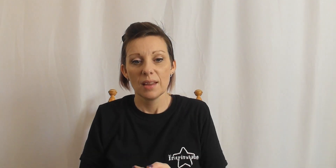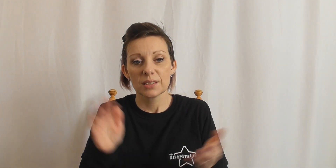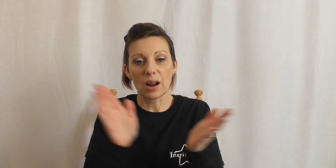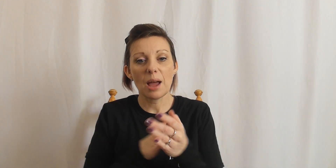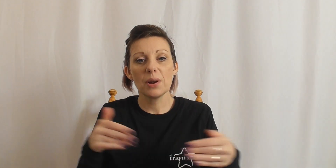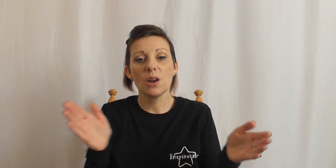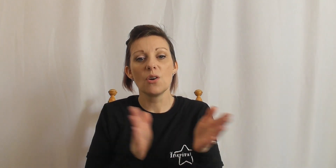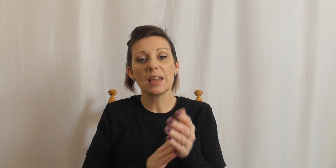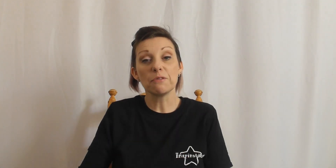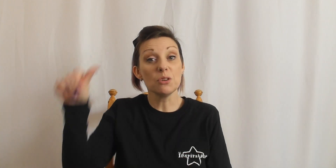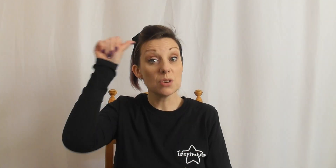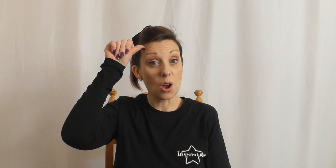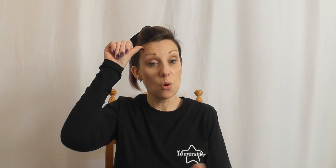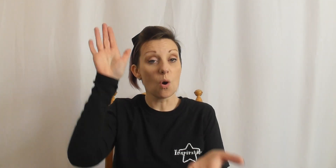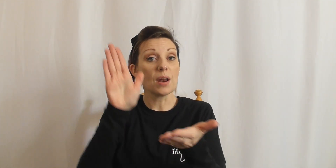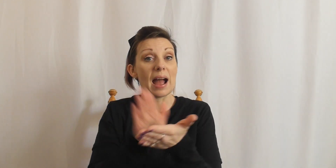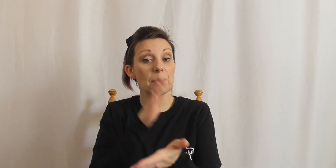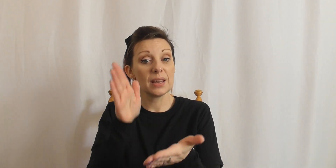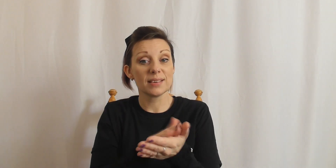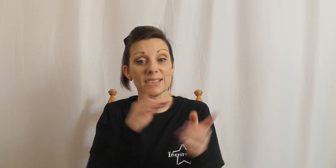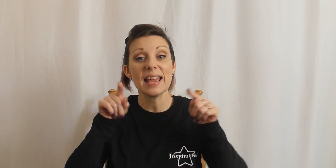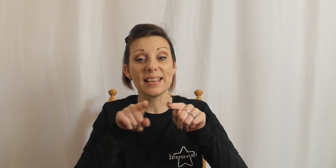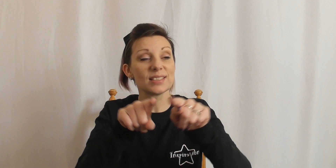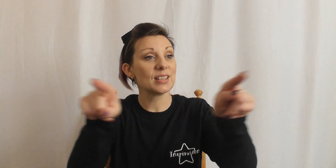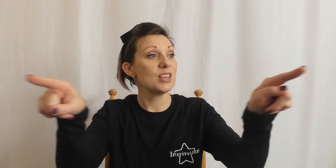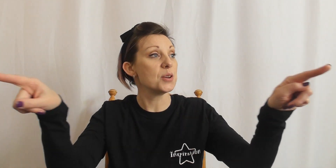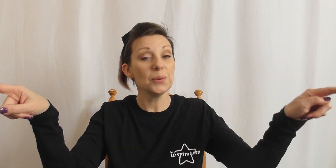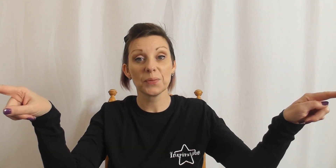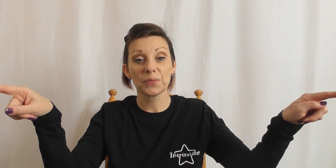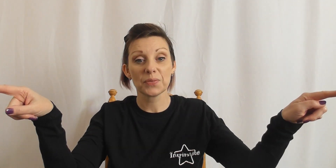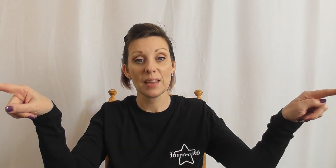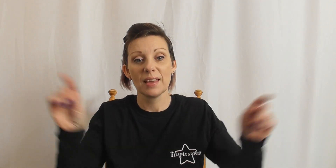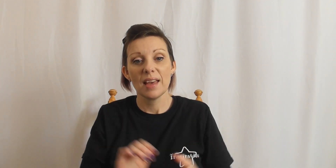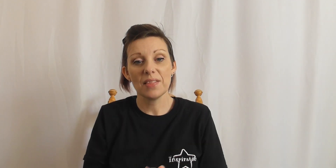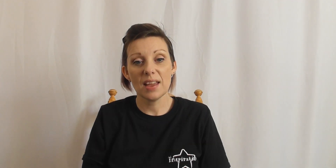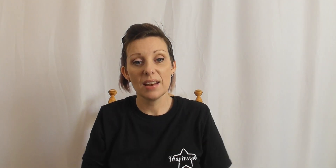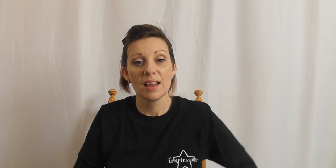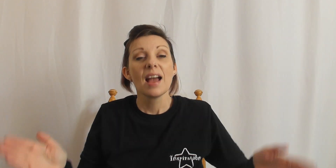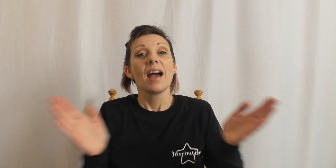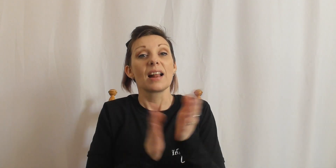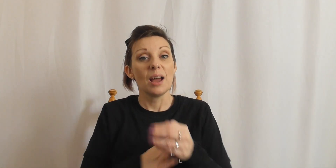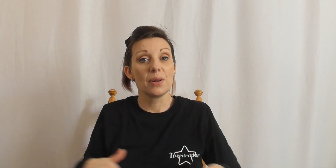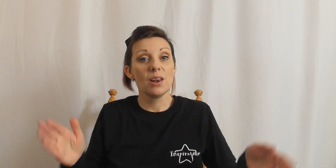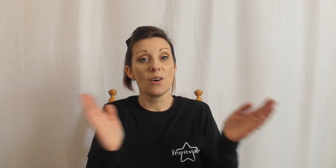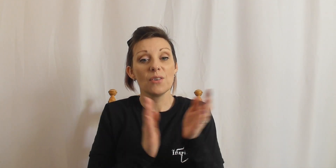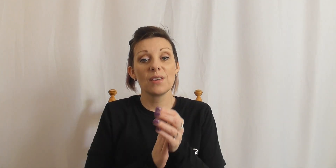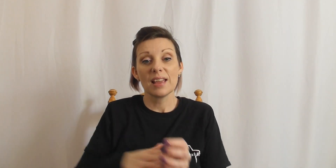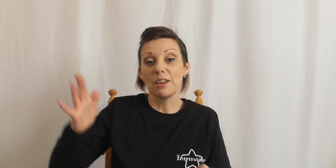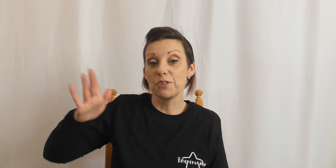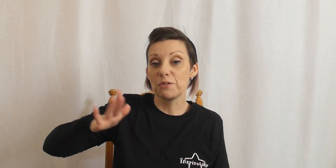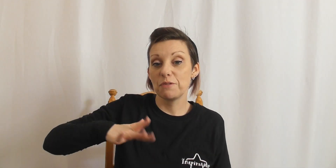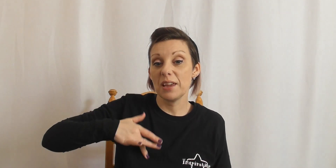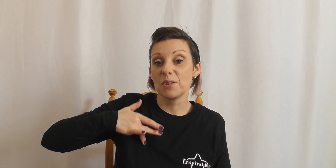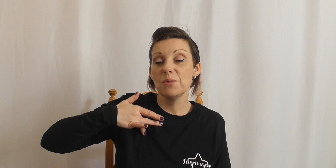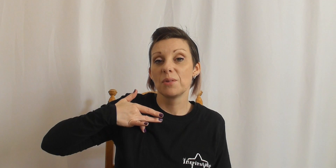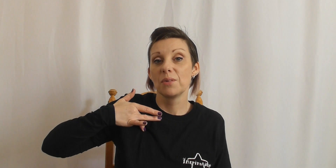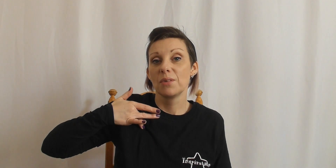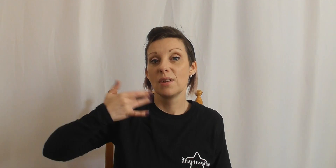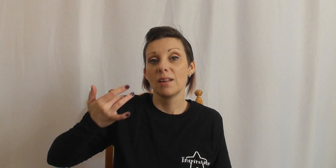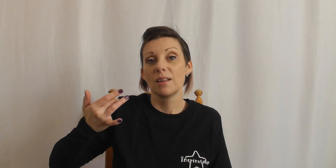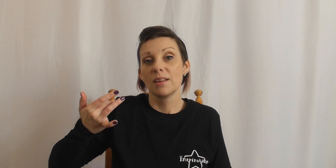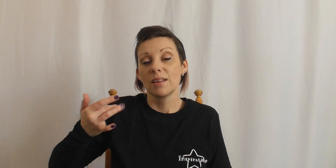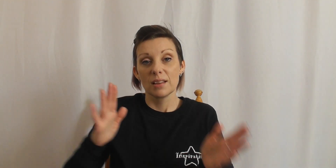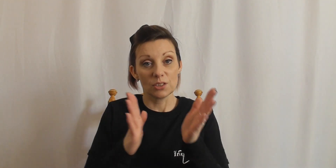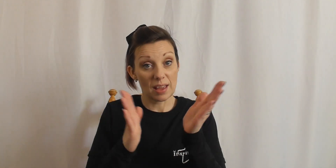So clap along if you know what happiness is to you and then clap along if you feel. So do that